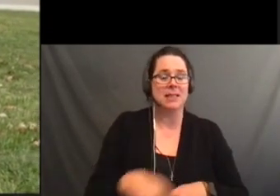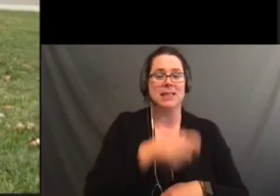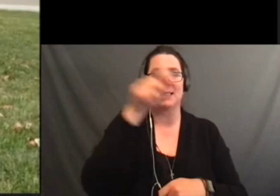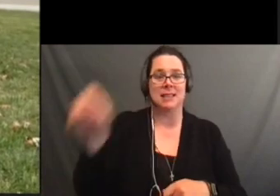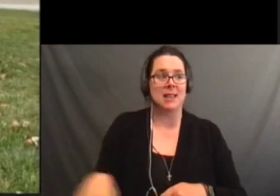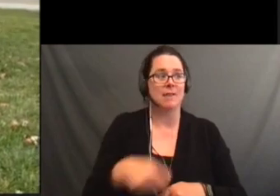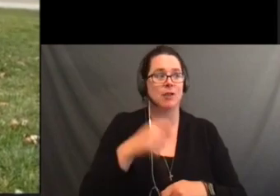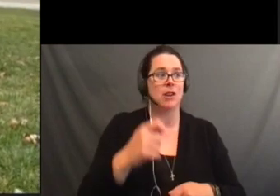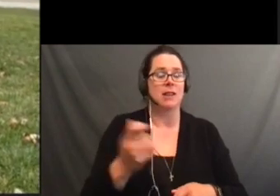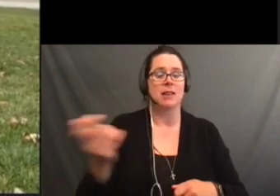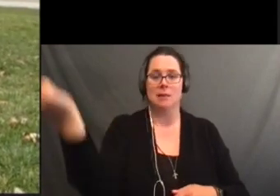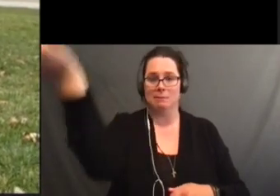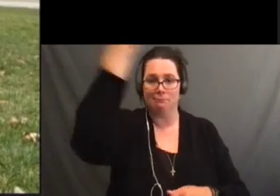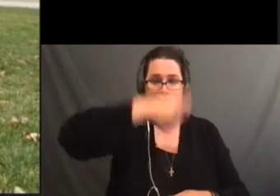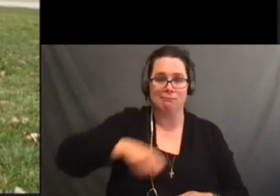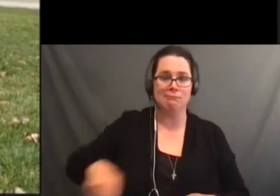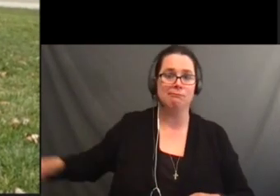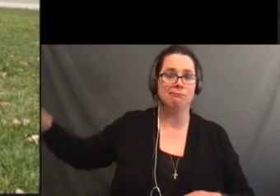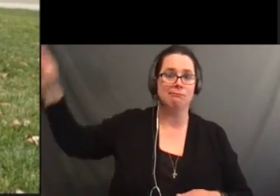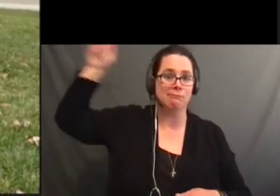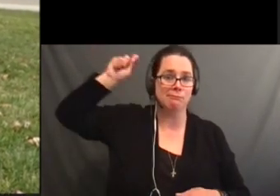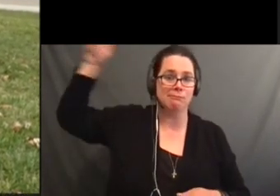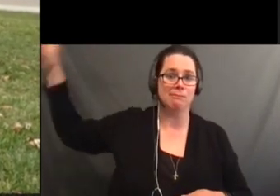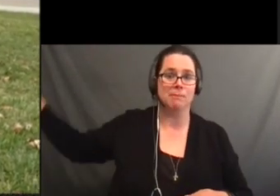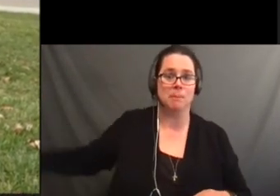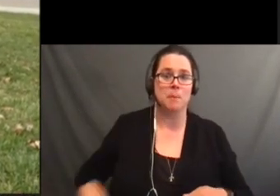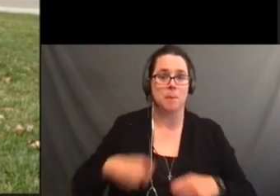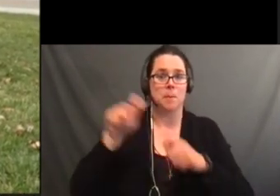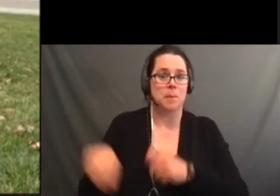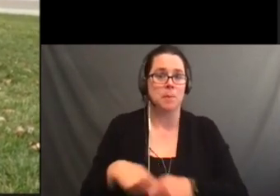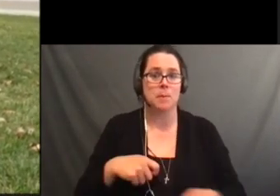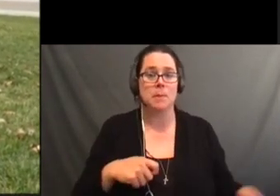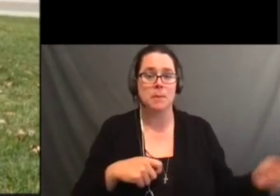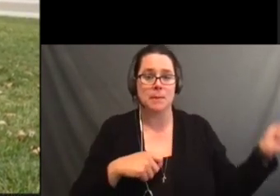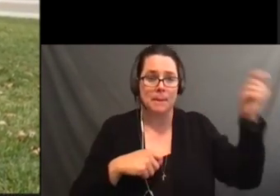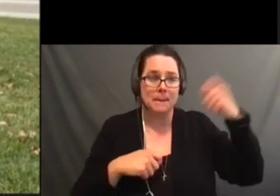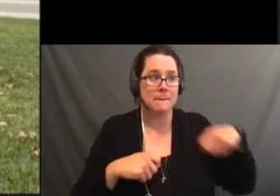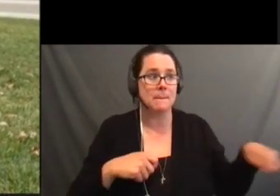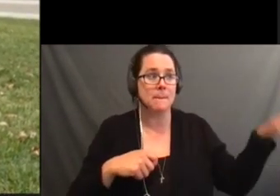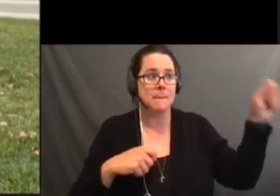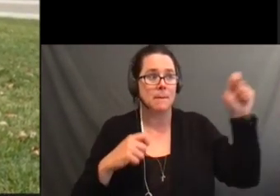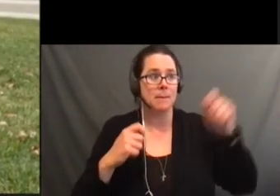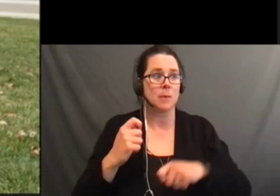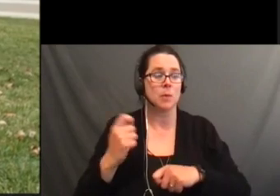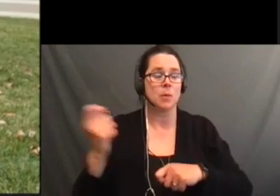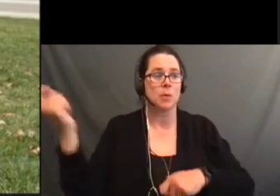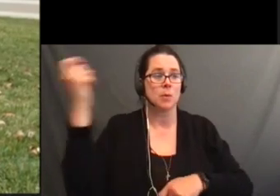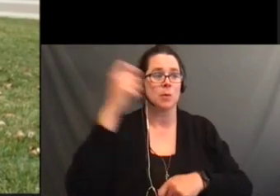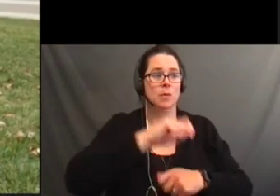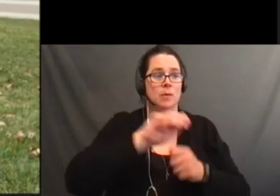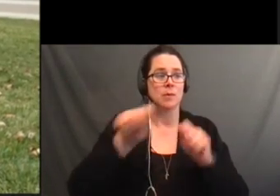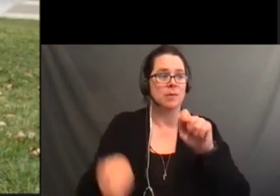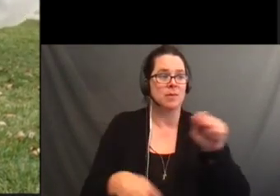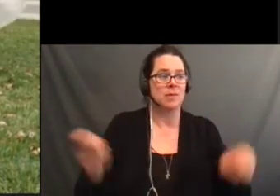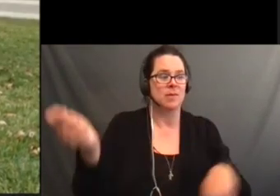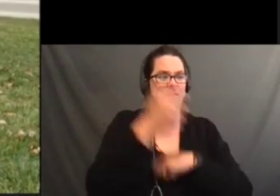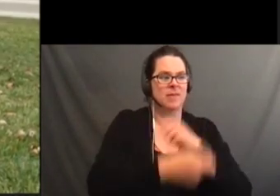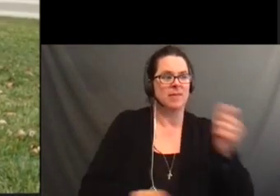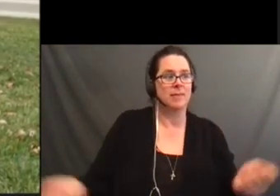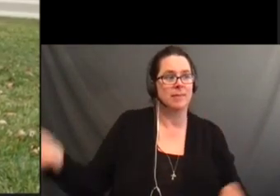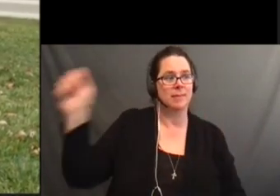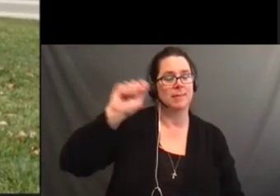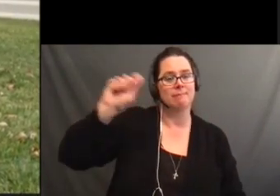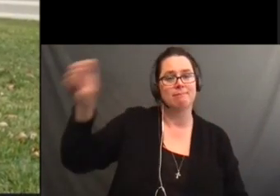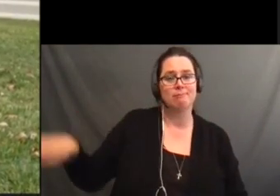I just clicked in all of the notes individually. And it sounds like this. (music